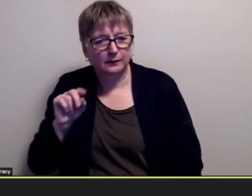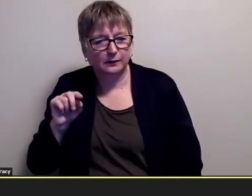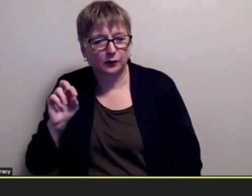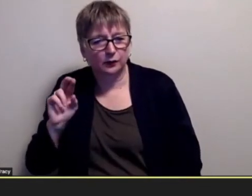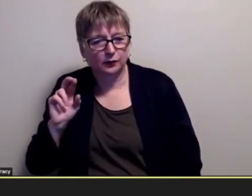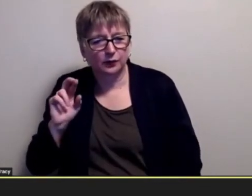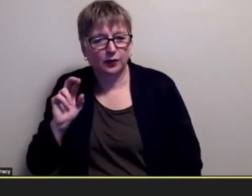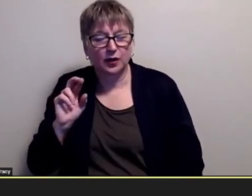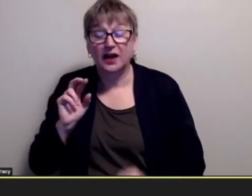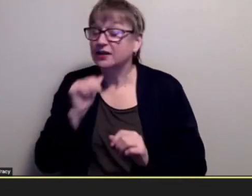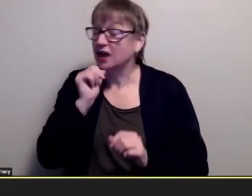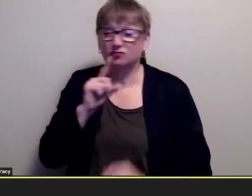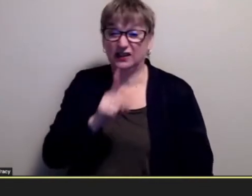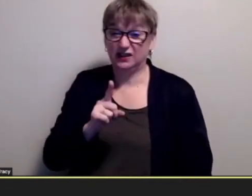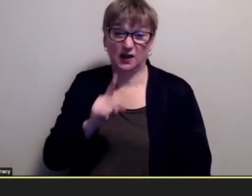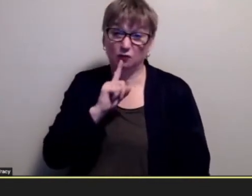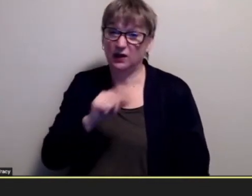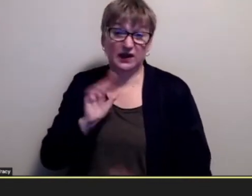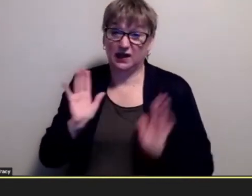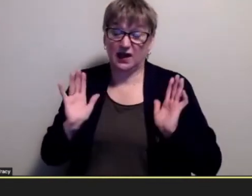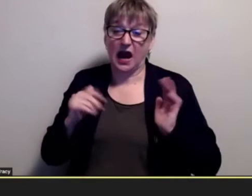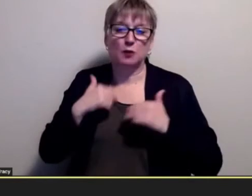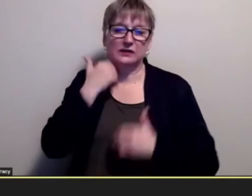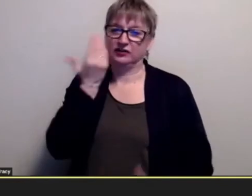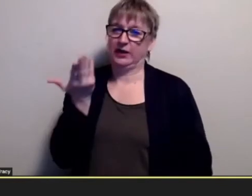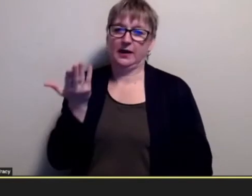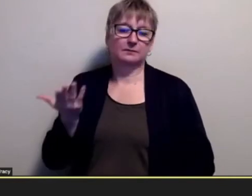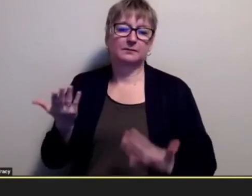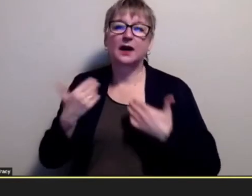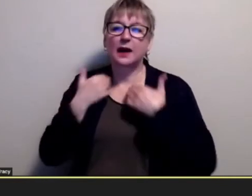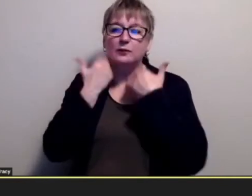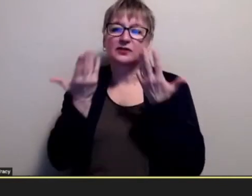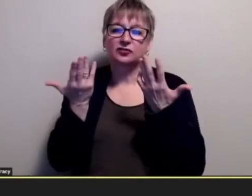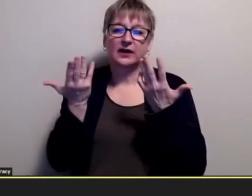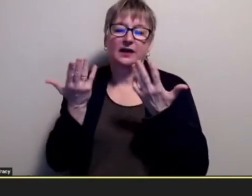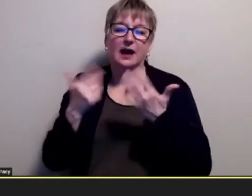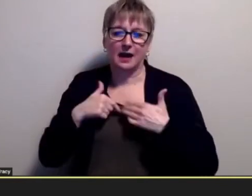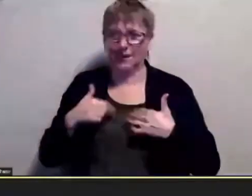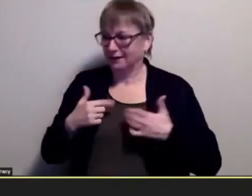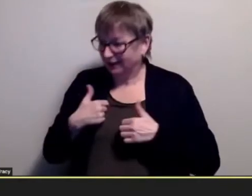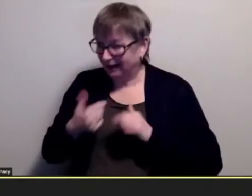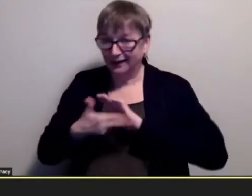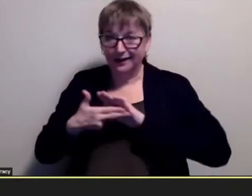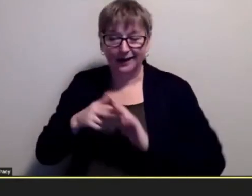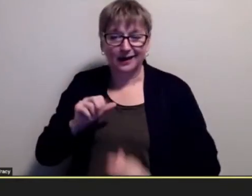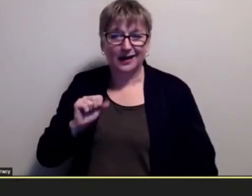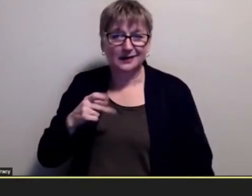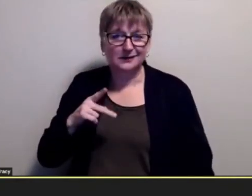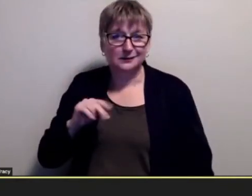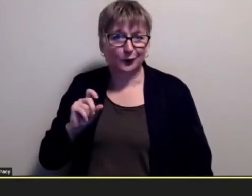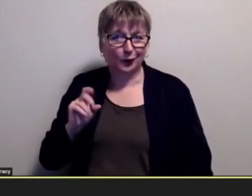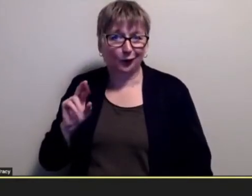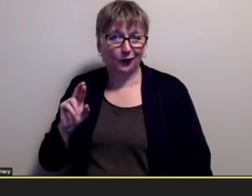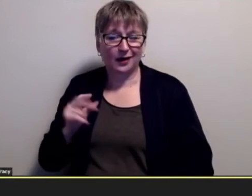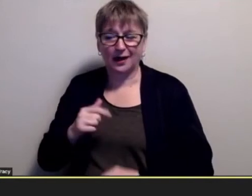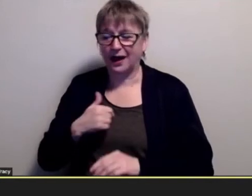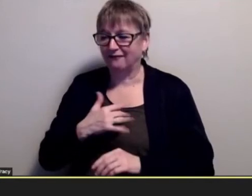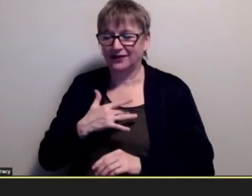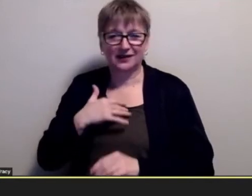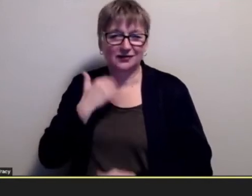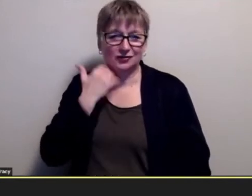honest with you i was ashamed of that i'm the same guy so you know i you know for most of the time